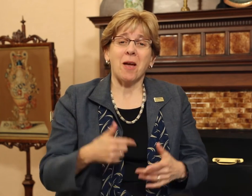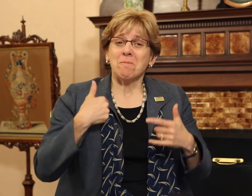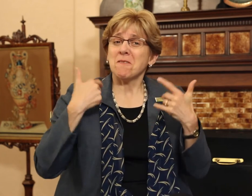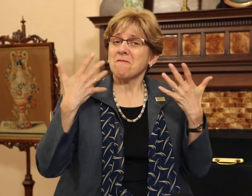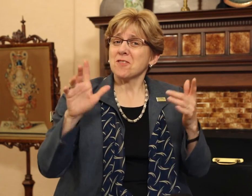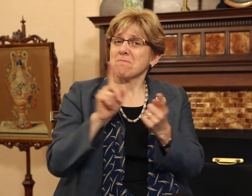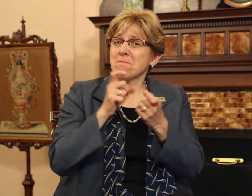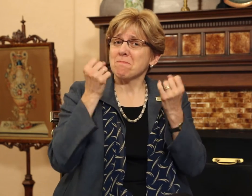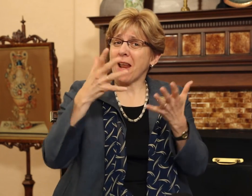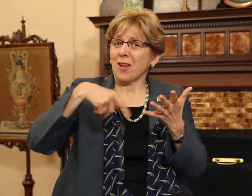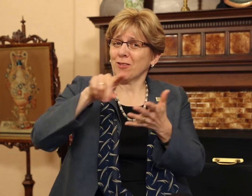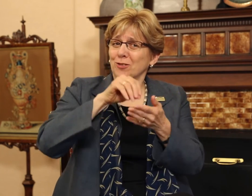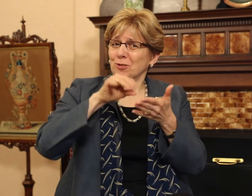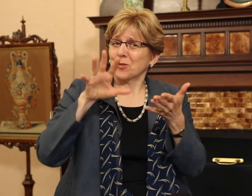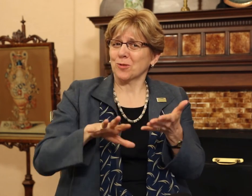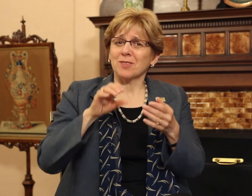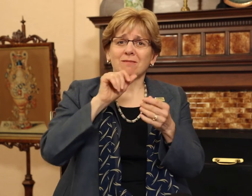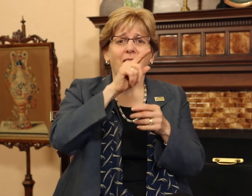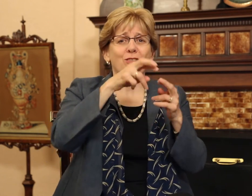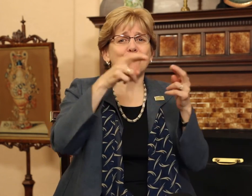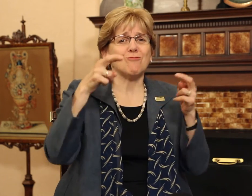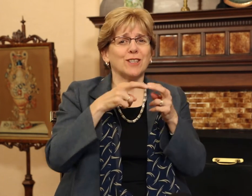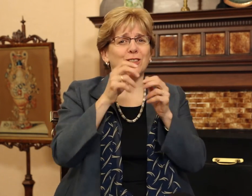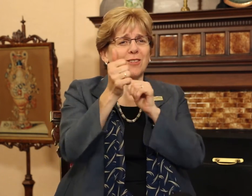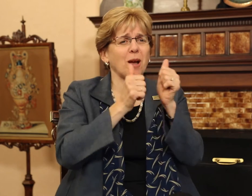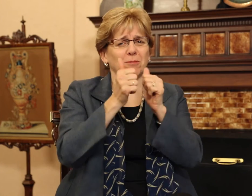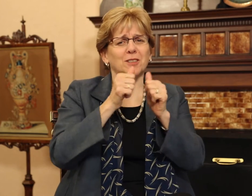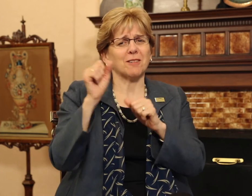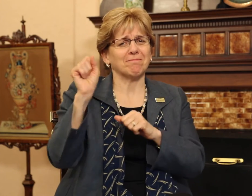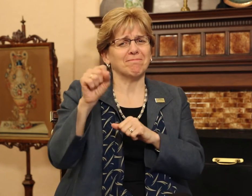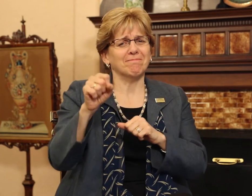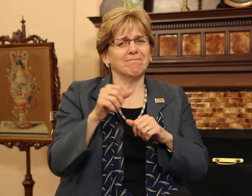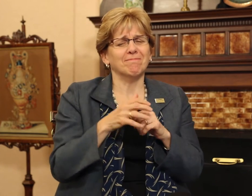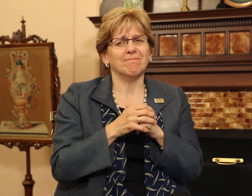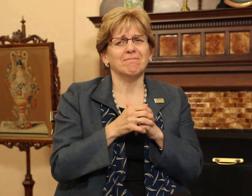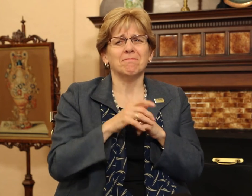I personally had the opportunity to see several of the regional academic bowls